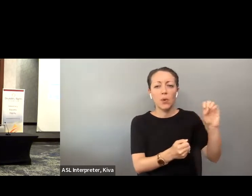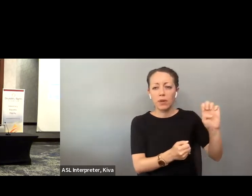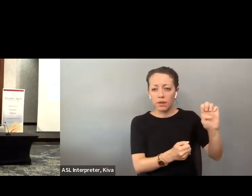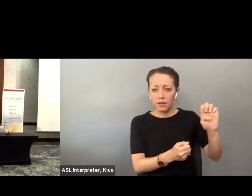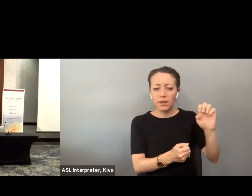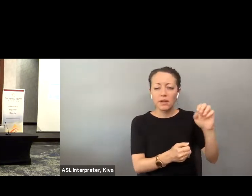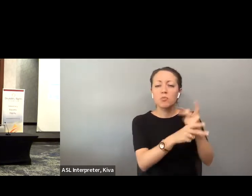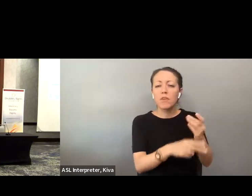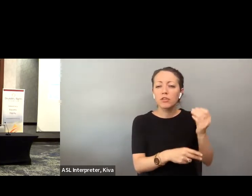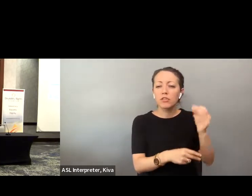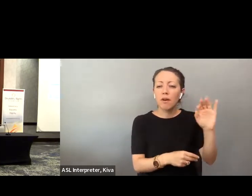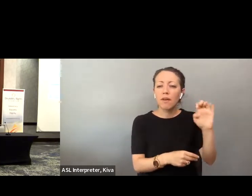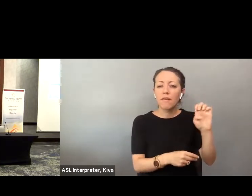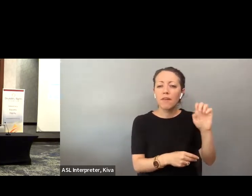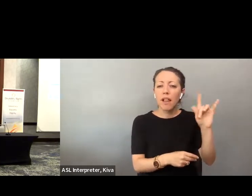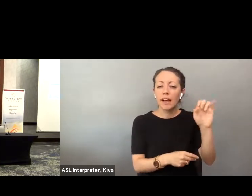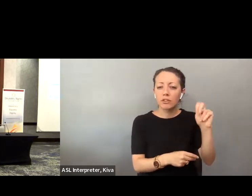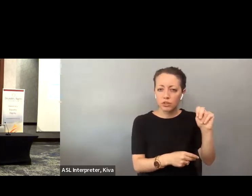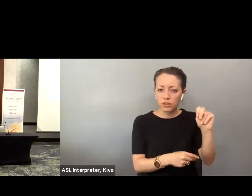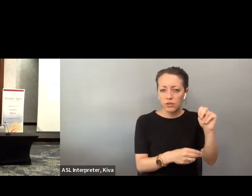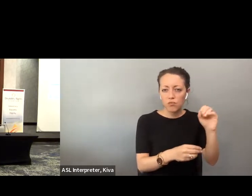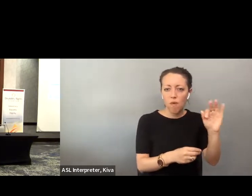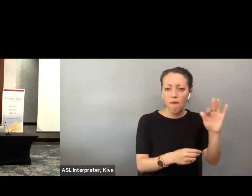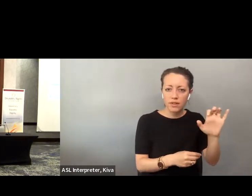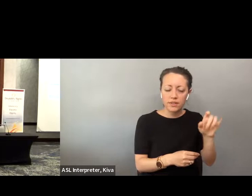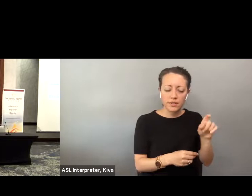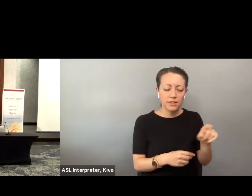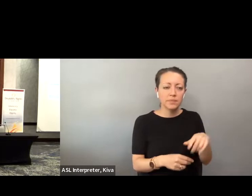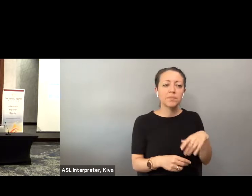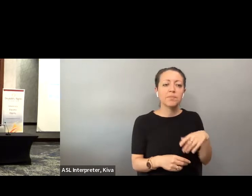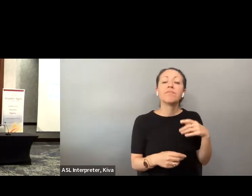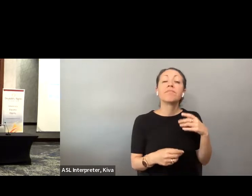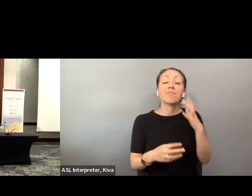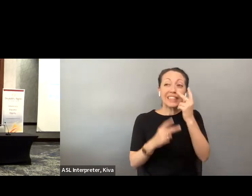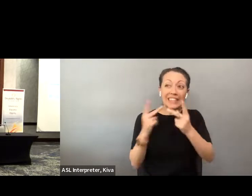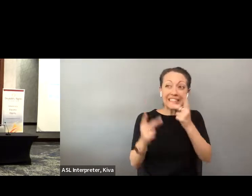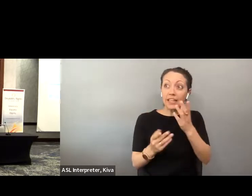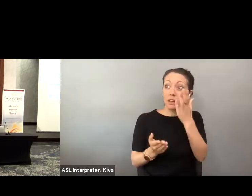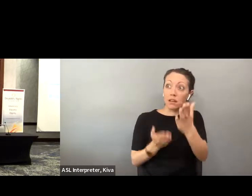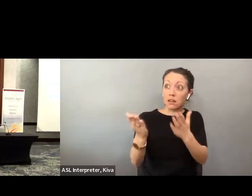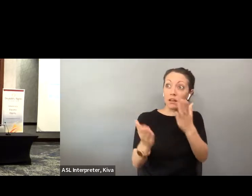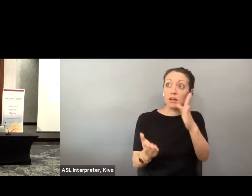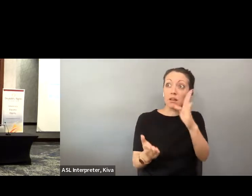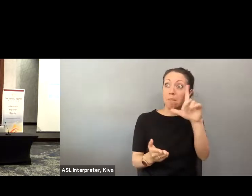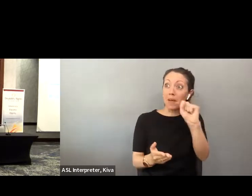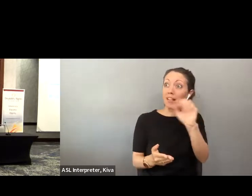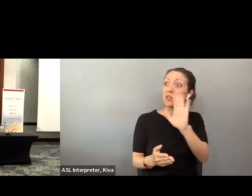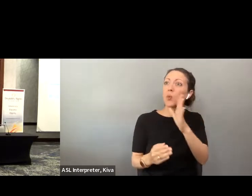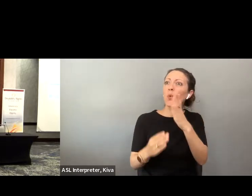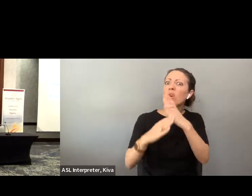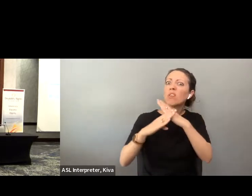We also do a lot of work with the legislature. do a lot of work with the legislature, often fighting Try, you know, often fighting back bills, restrict access, but also working on Paul.